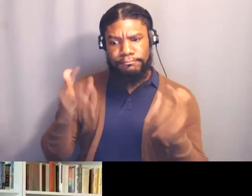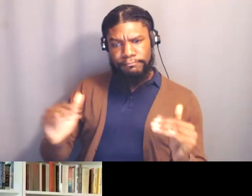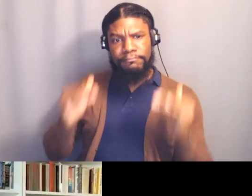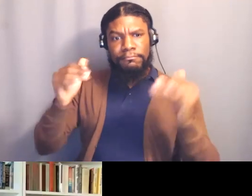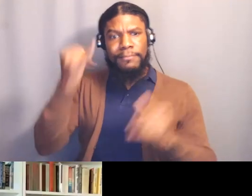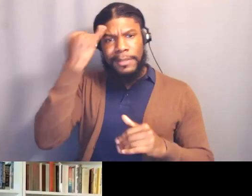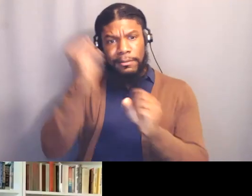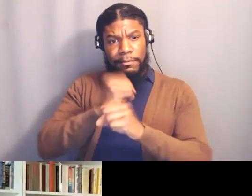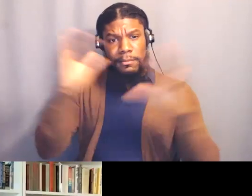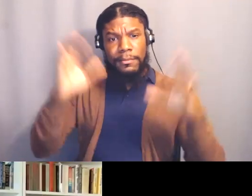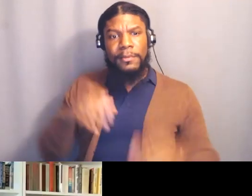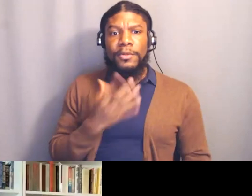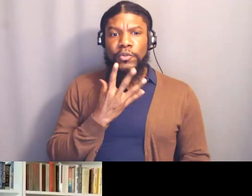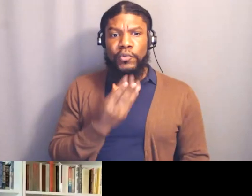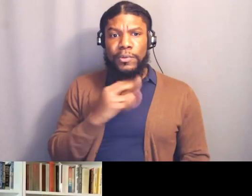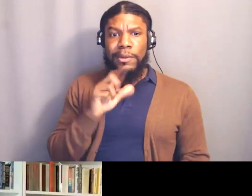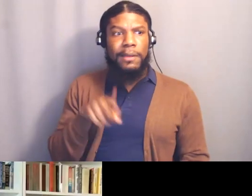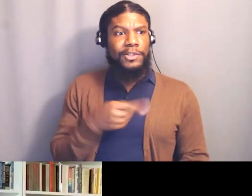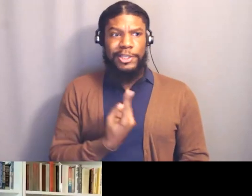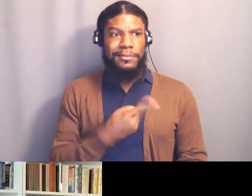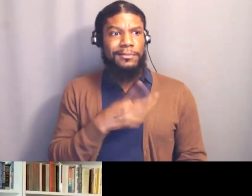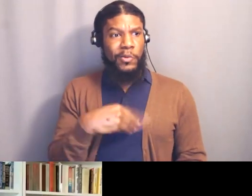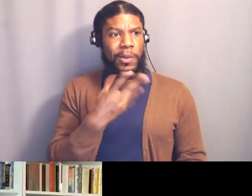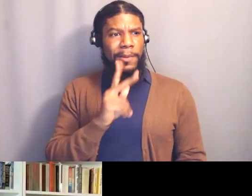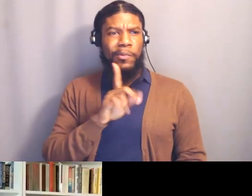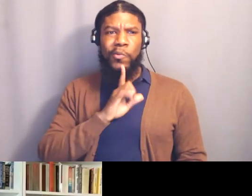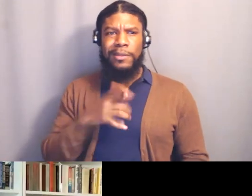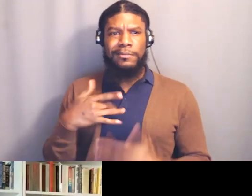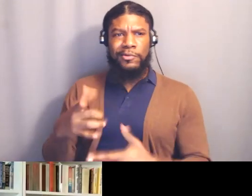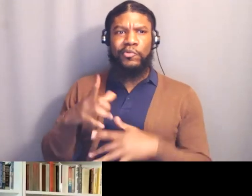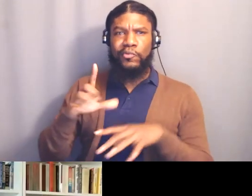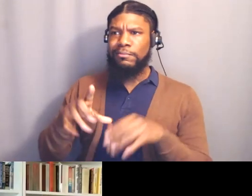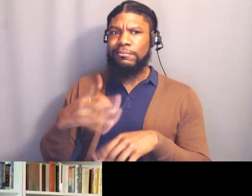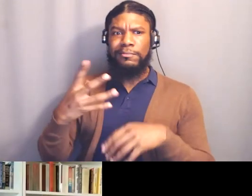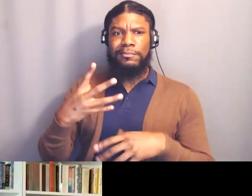which is a very like white supremacist understanding of the white community, of the Jewish community,